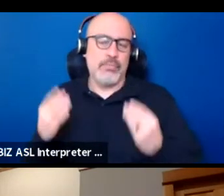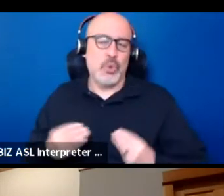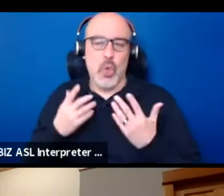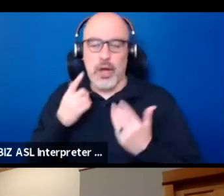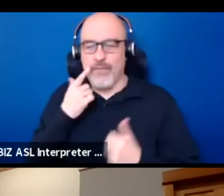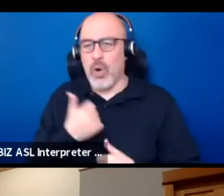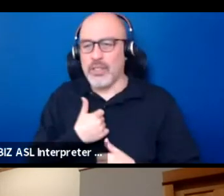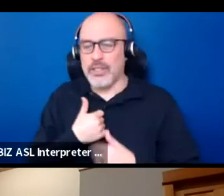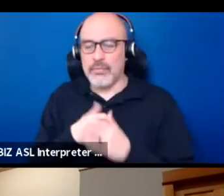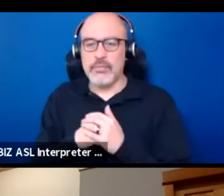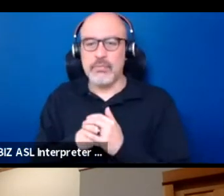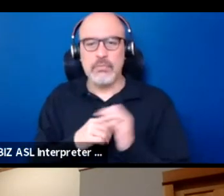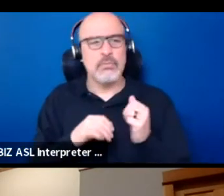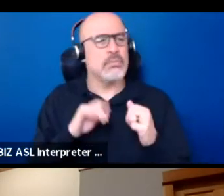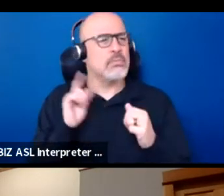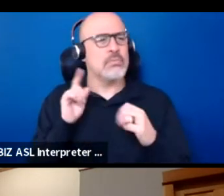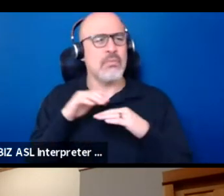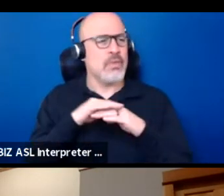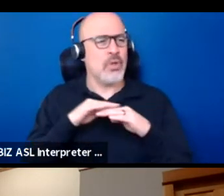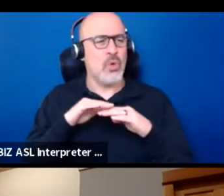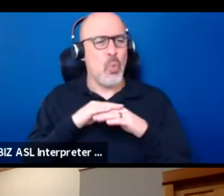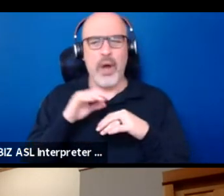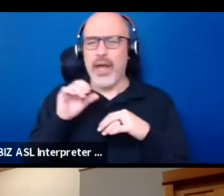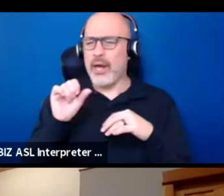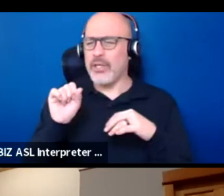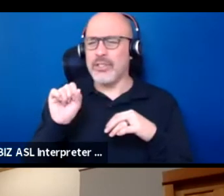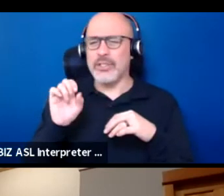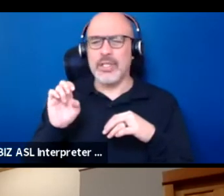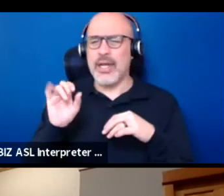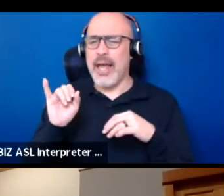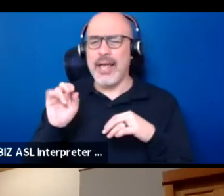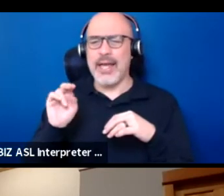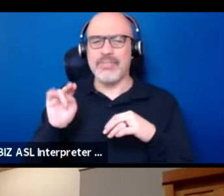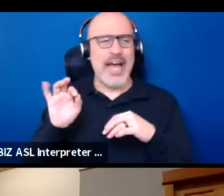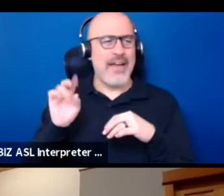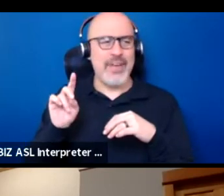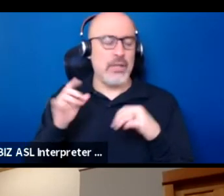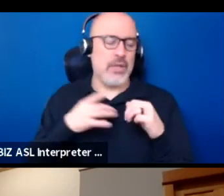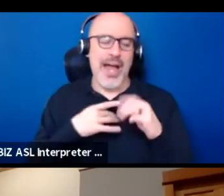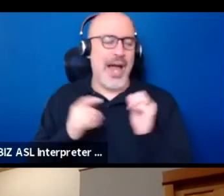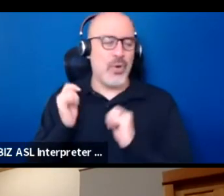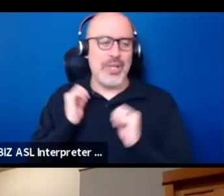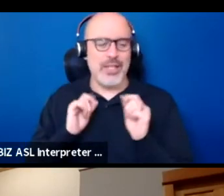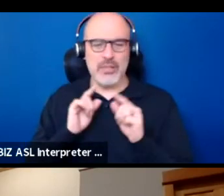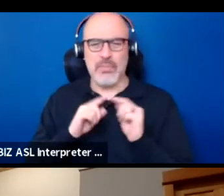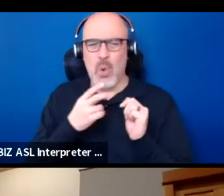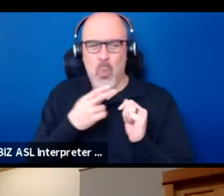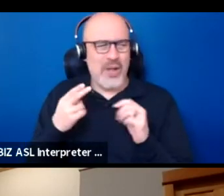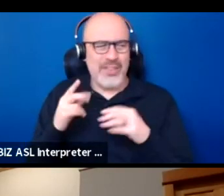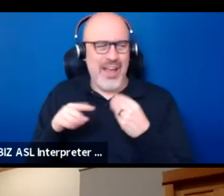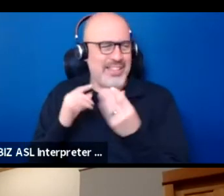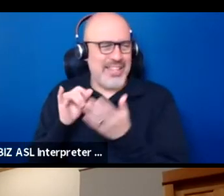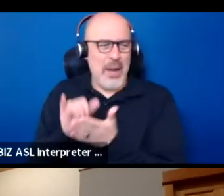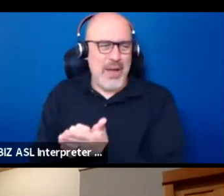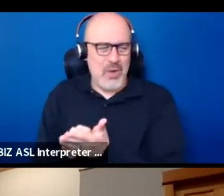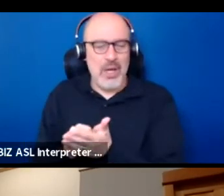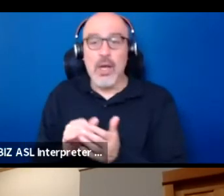I mean, "Where's The Native Seinfeld?" Not that I like that show. What the hell is Seinfeld about? I would love to see a show,